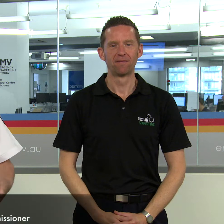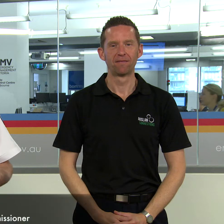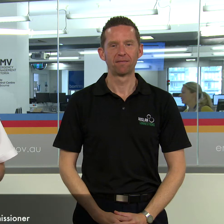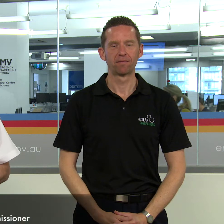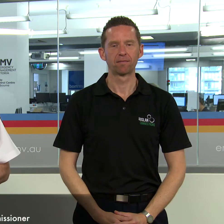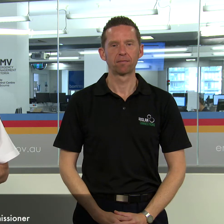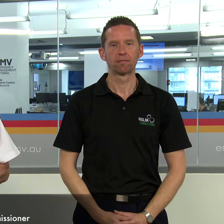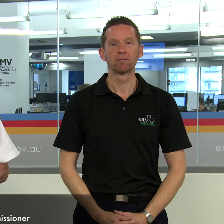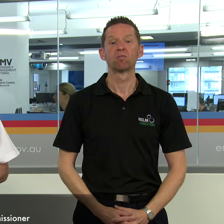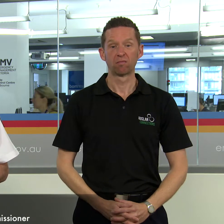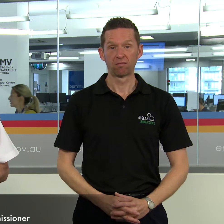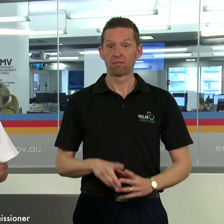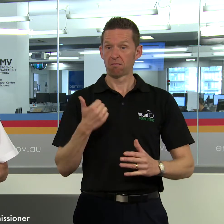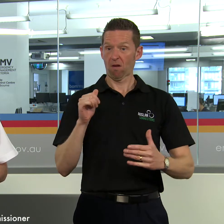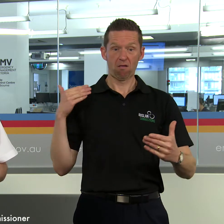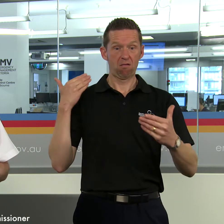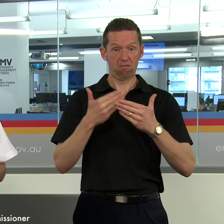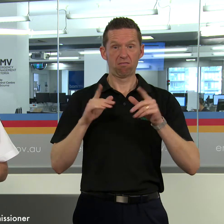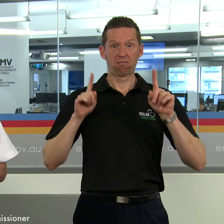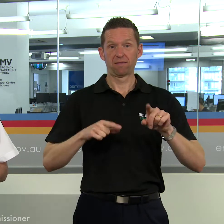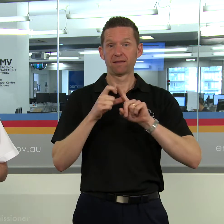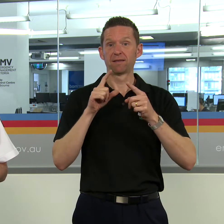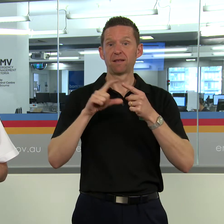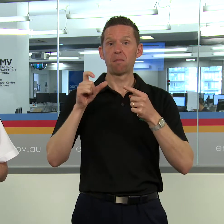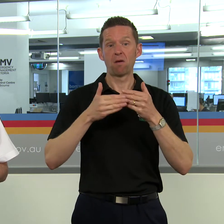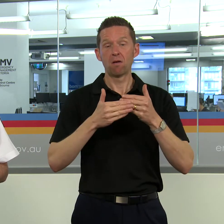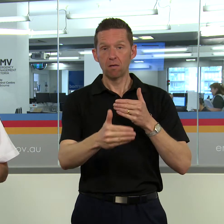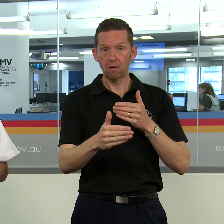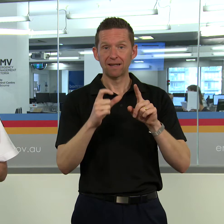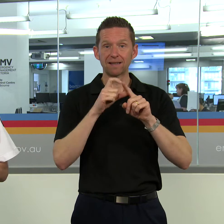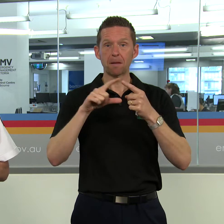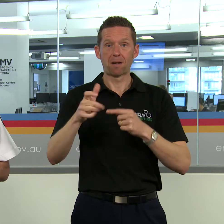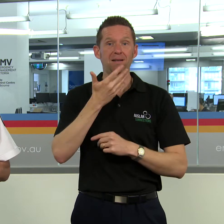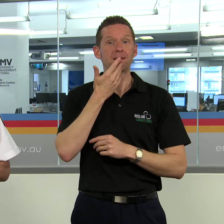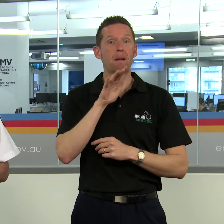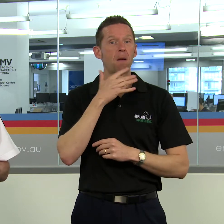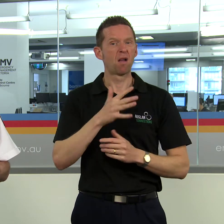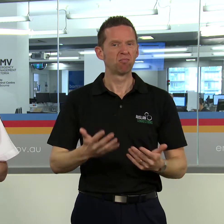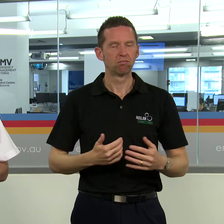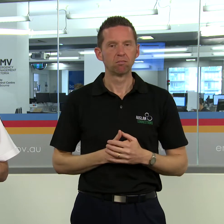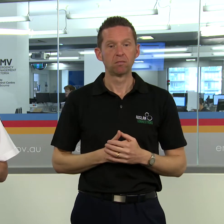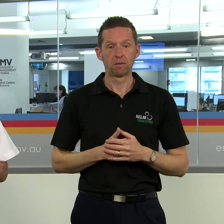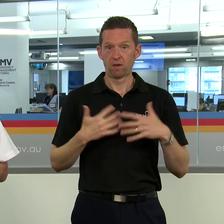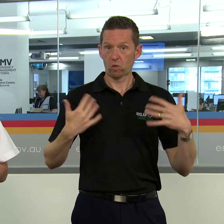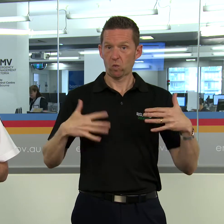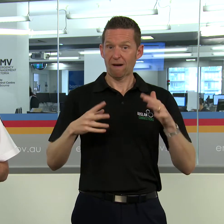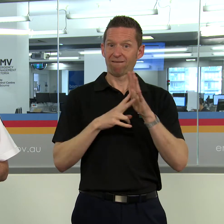Well we’ve made it to December, and obviously December is the start of the official summer season, and what a start in Victoria.